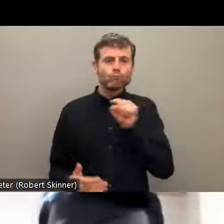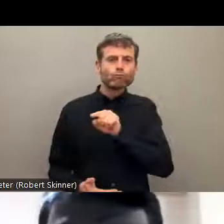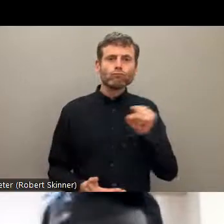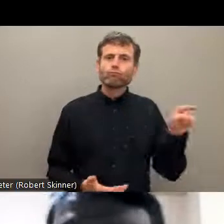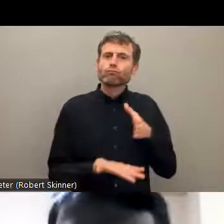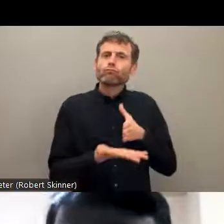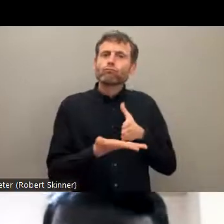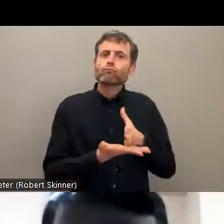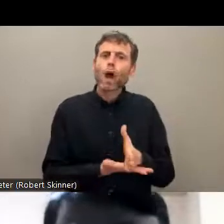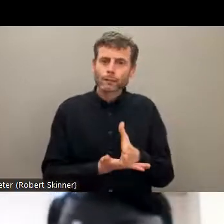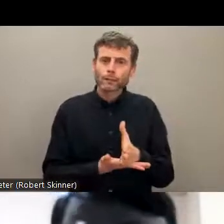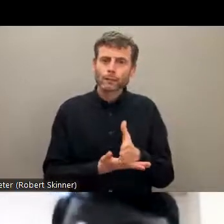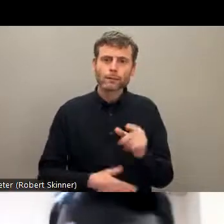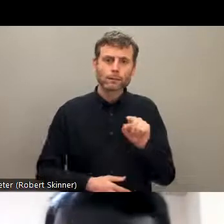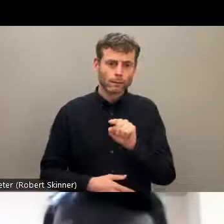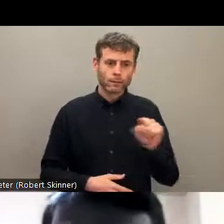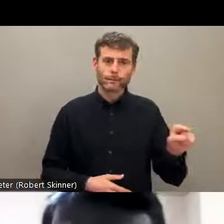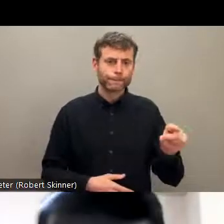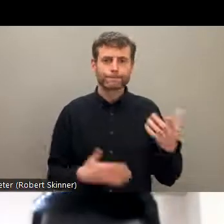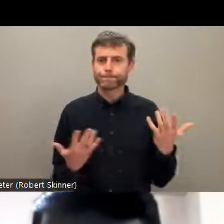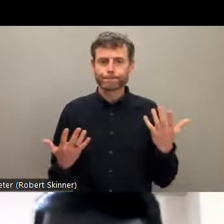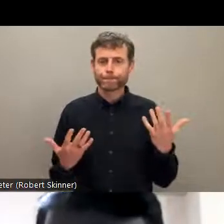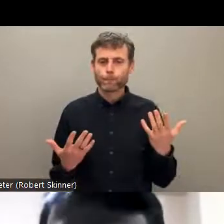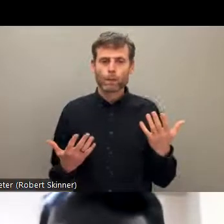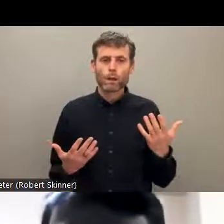transformation. But we haven't started the journey of information.